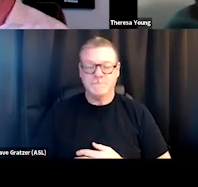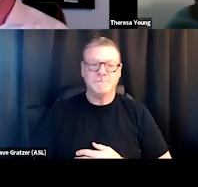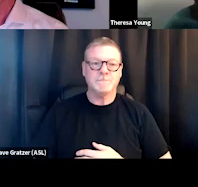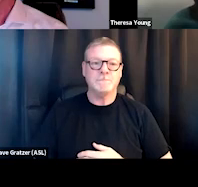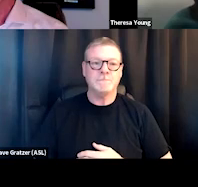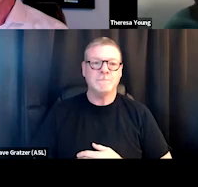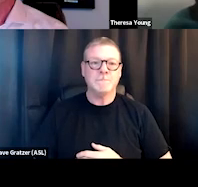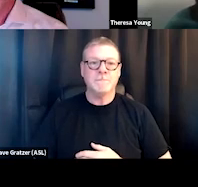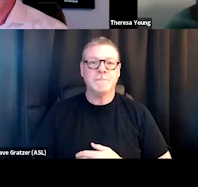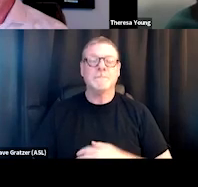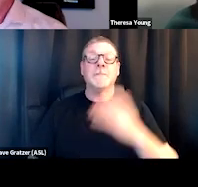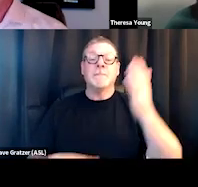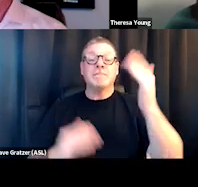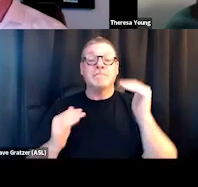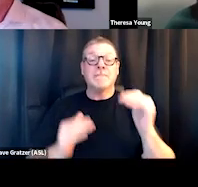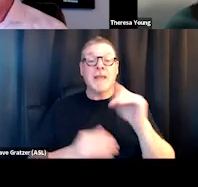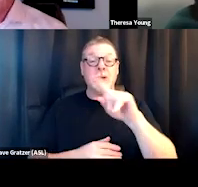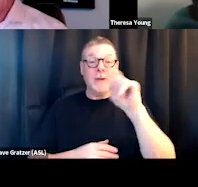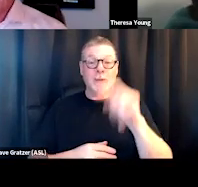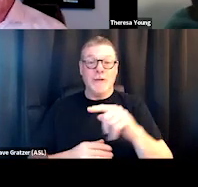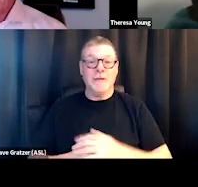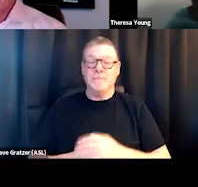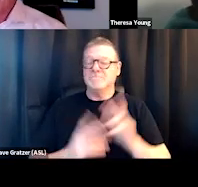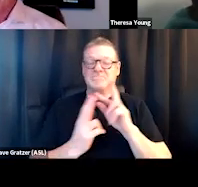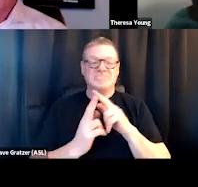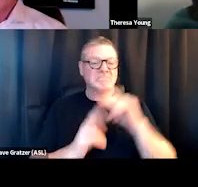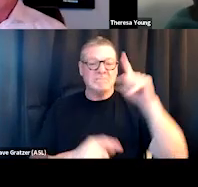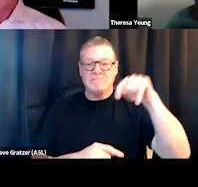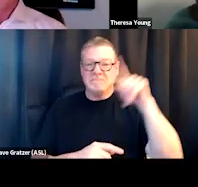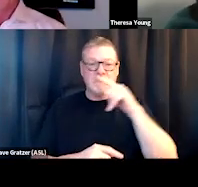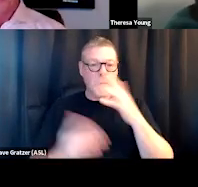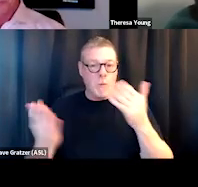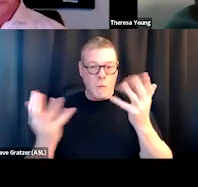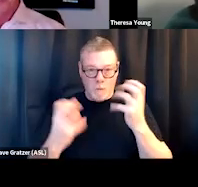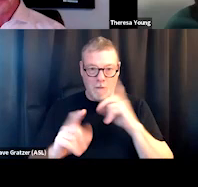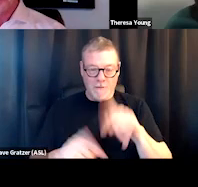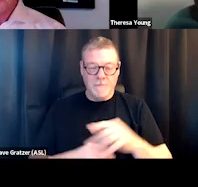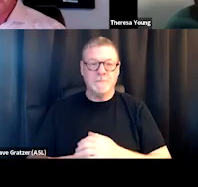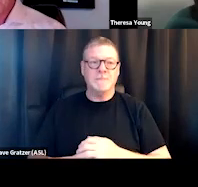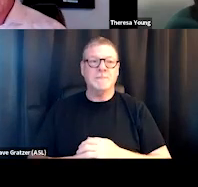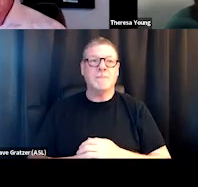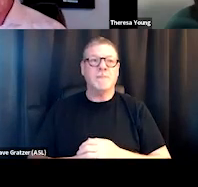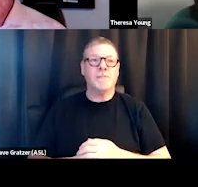This next question is for either of you, so whoever would like to answer first, feel free.